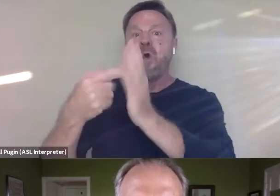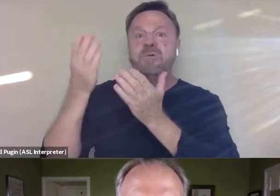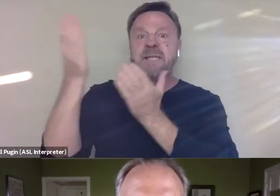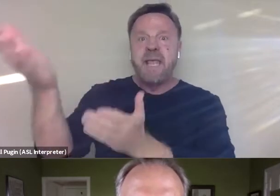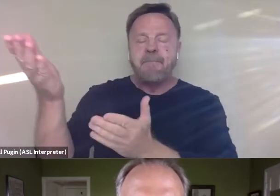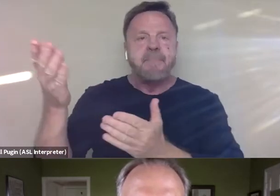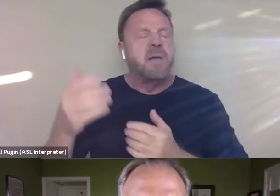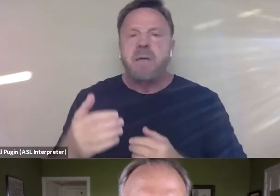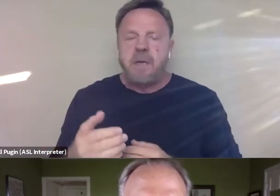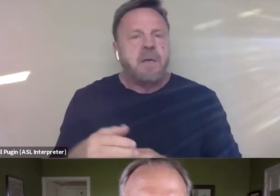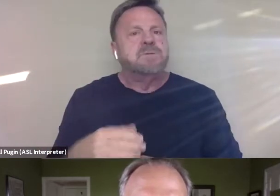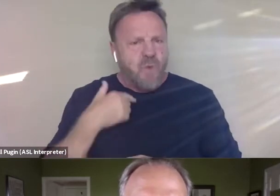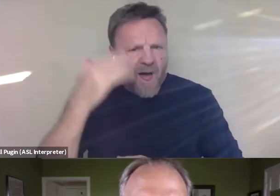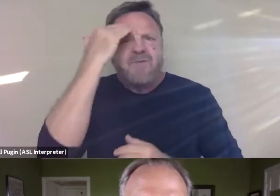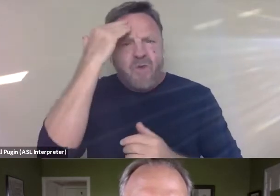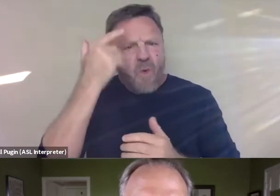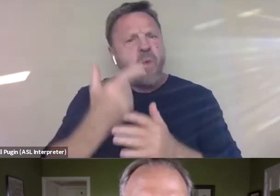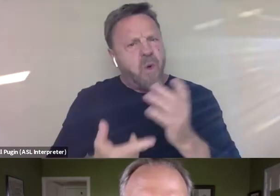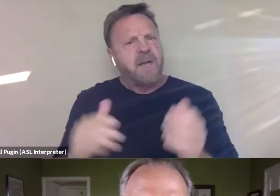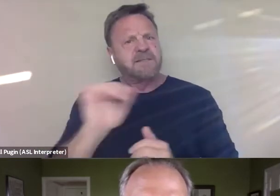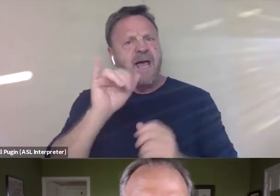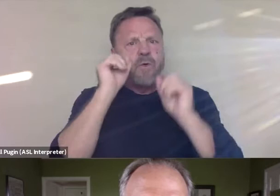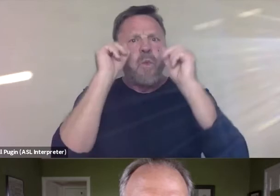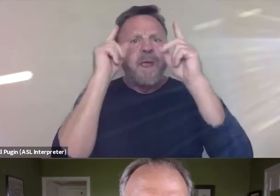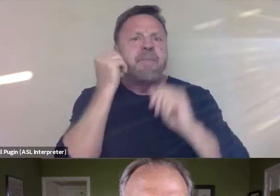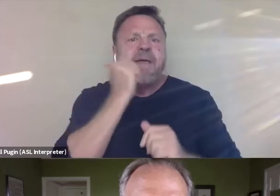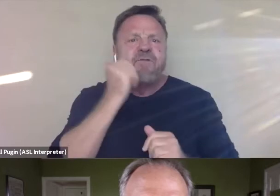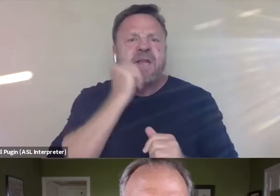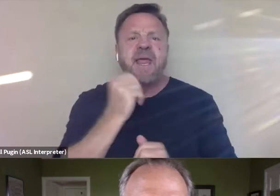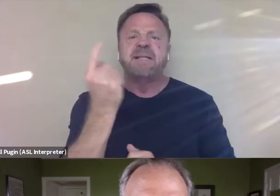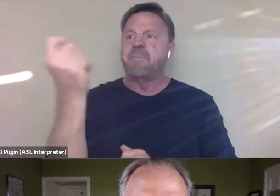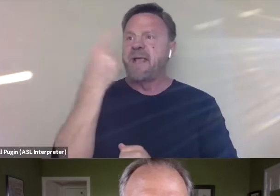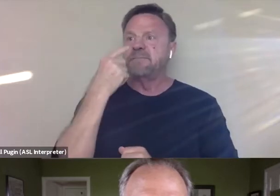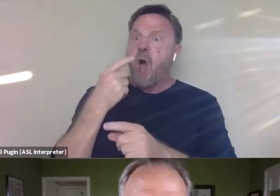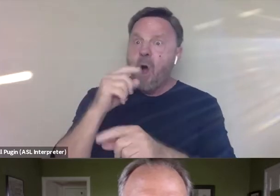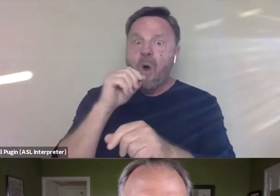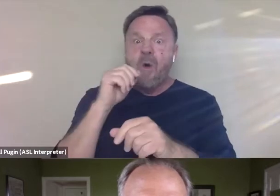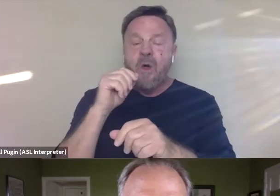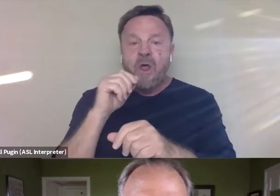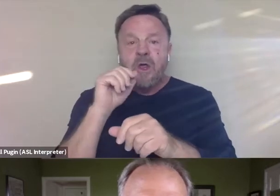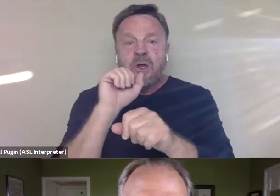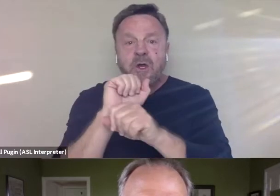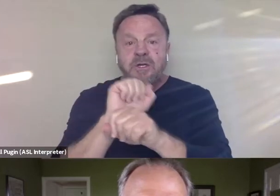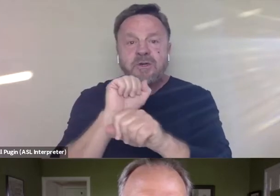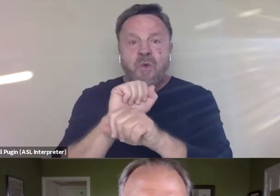So I know what it's like to wake up every day and like somebody asked me, well, oh, you worked at Def Jam. Did you work with Russell?